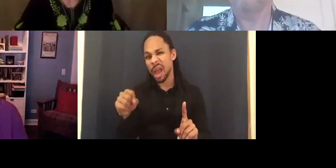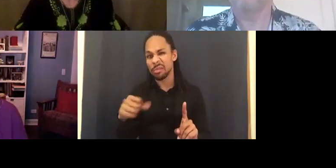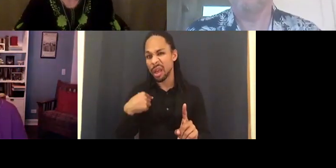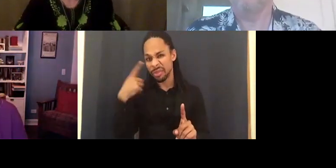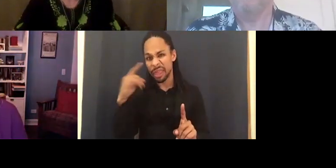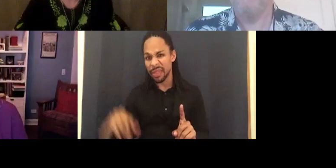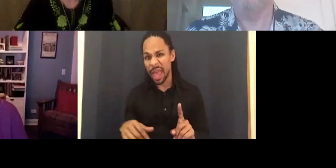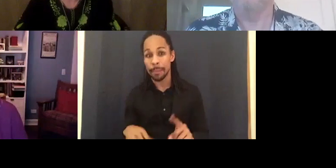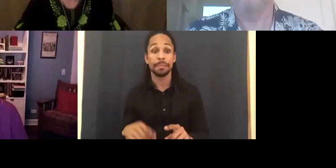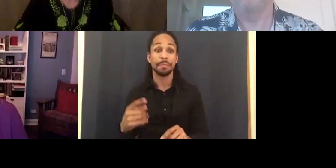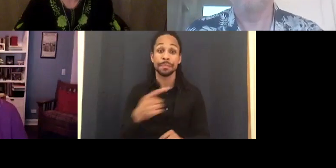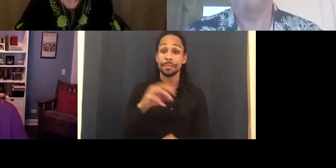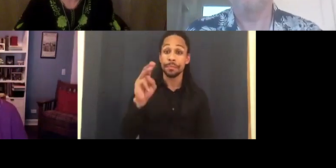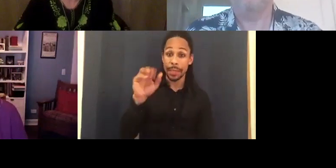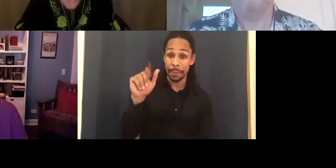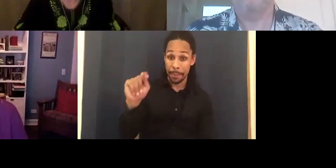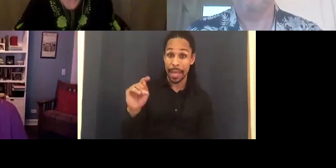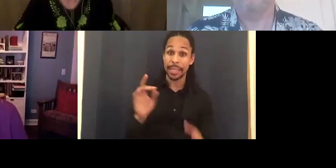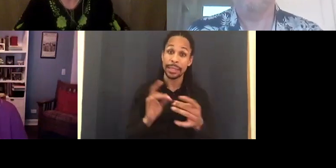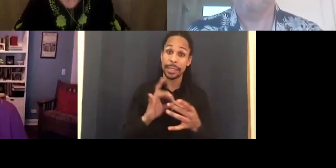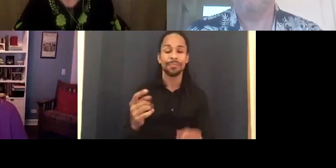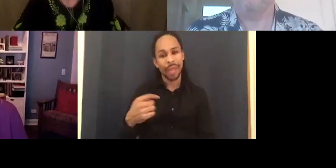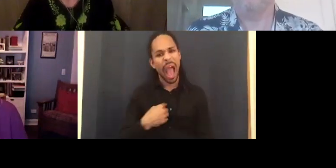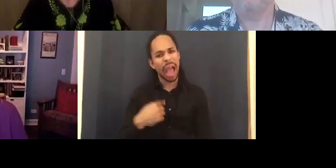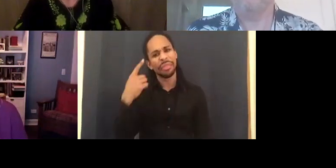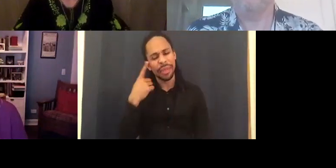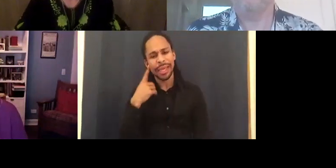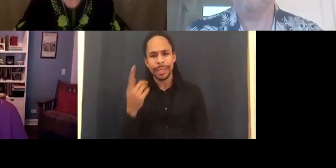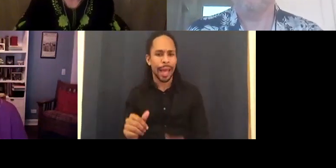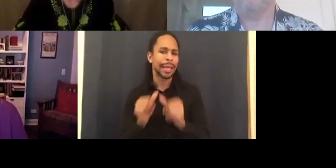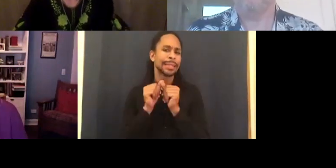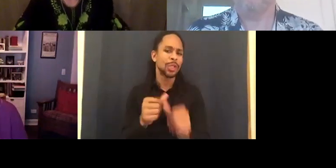If I may, I also think it's a continued addiction to the use of the